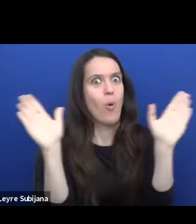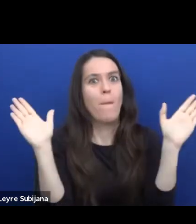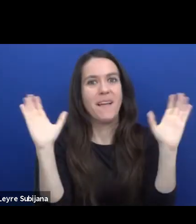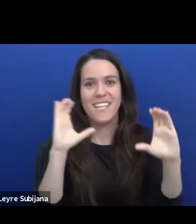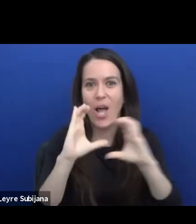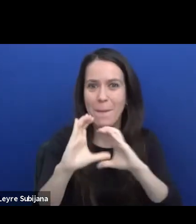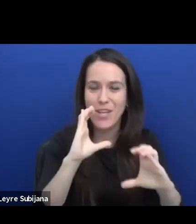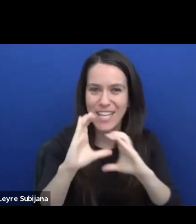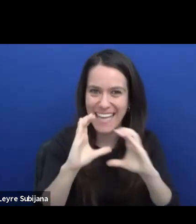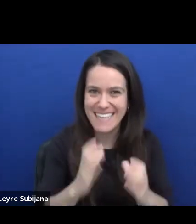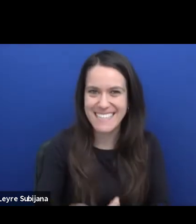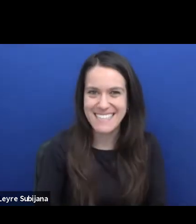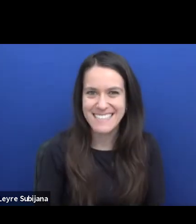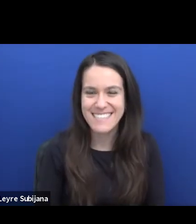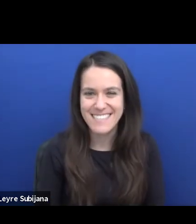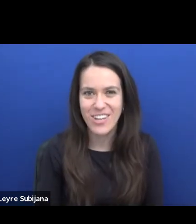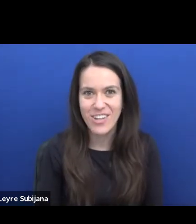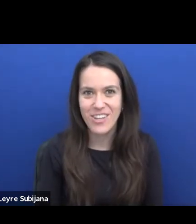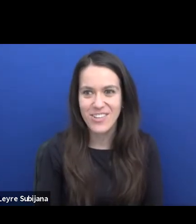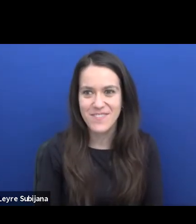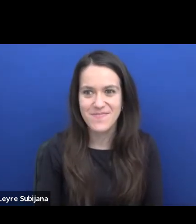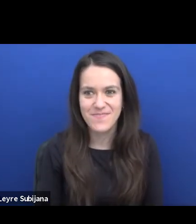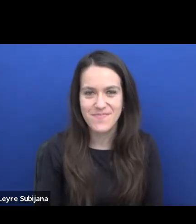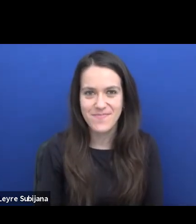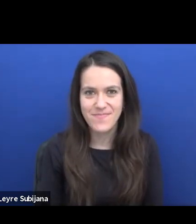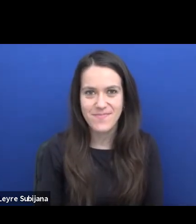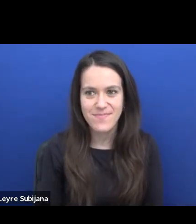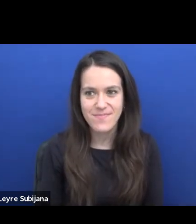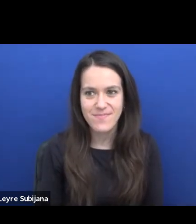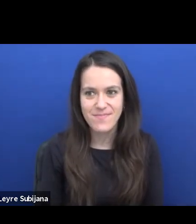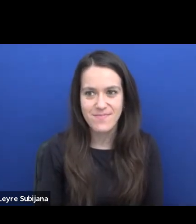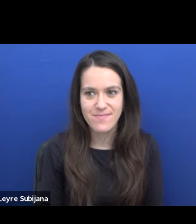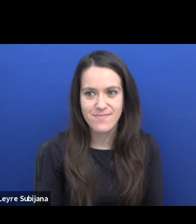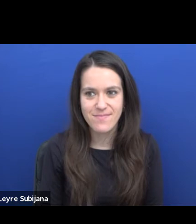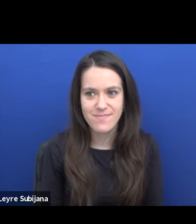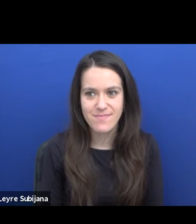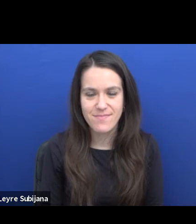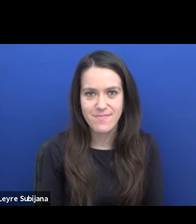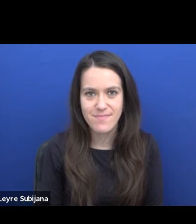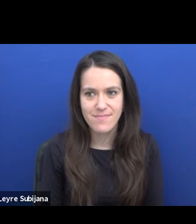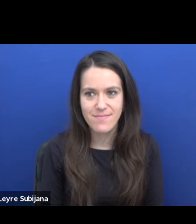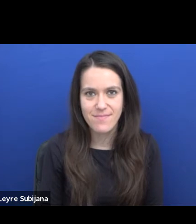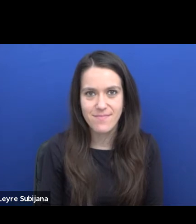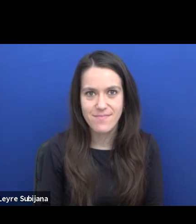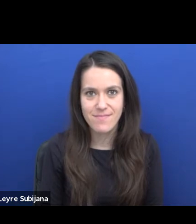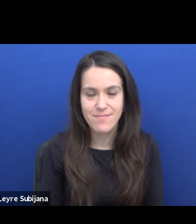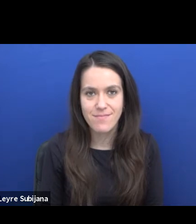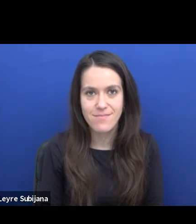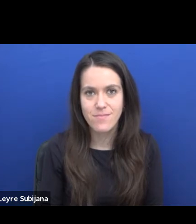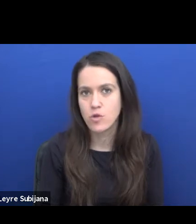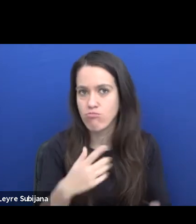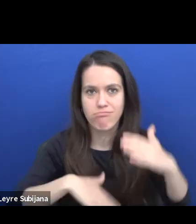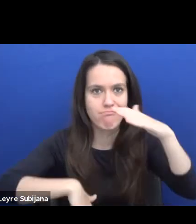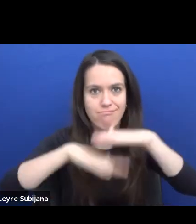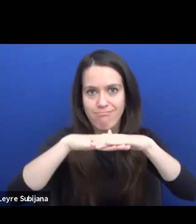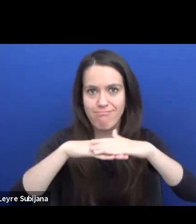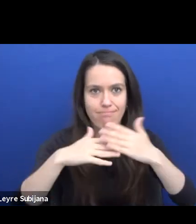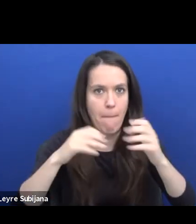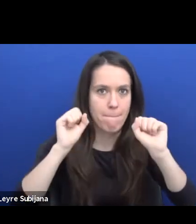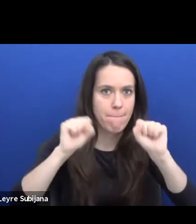on the theatre or even on the entry as much as you can to say, I will do something new,